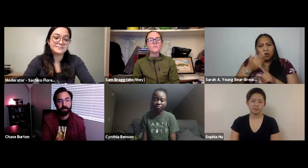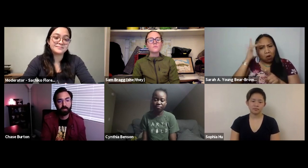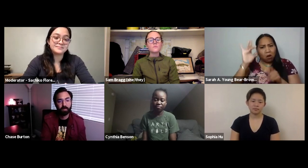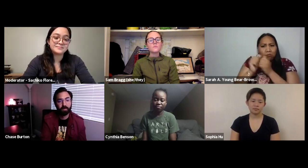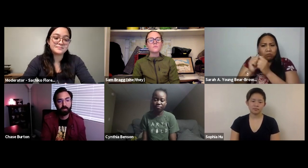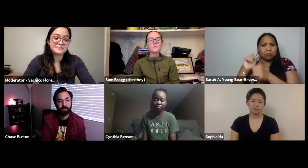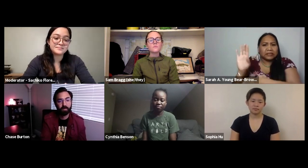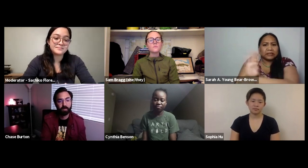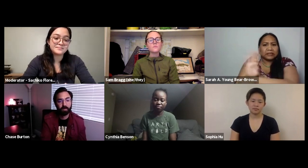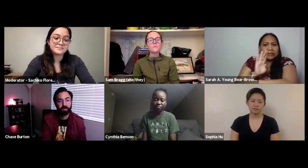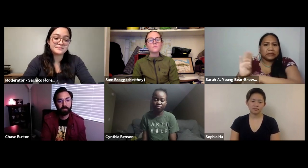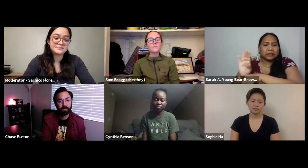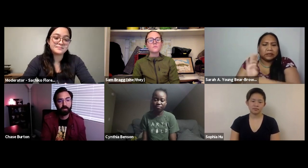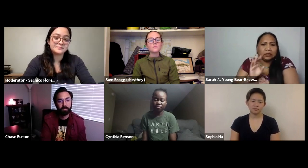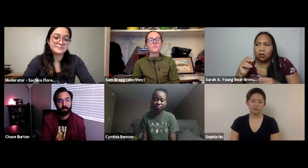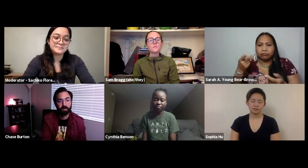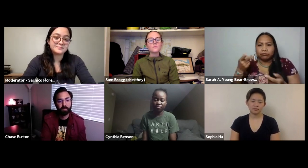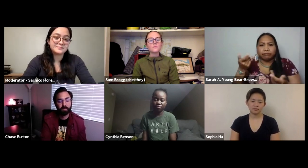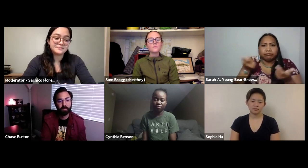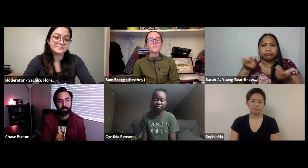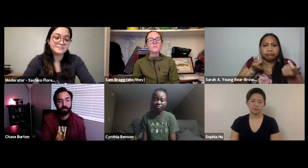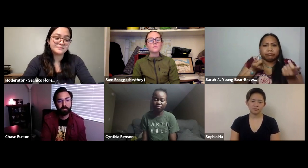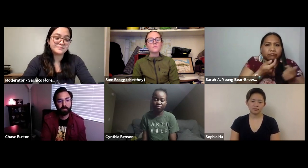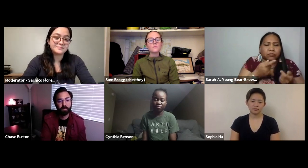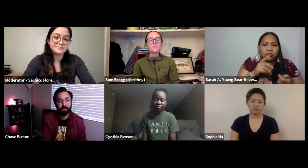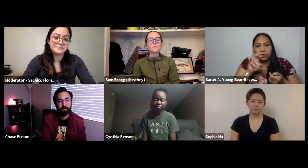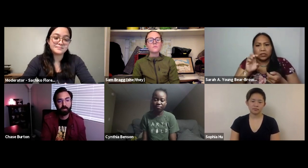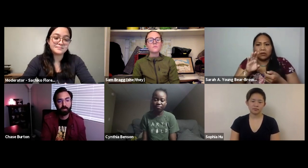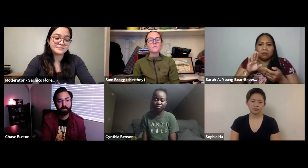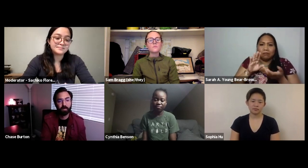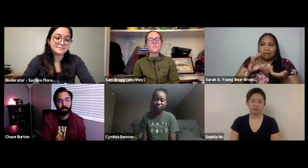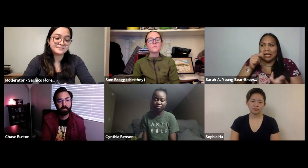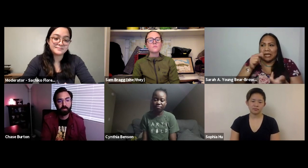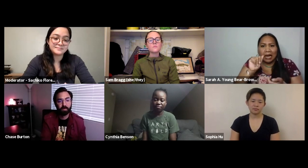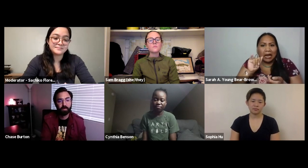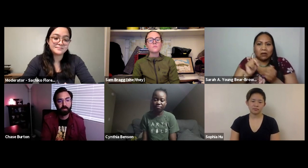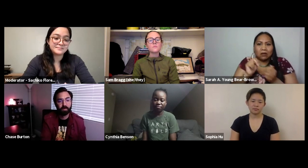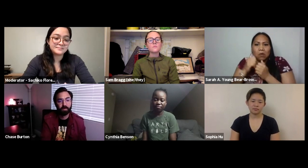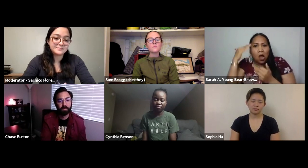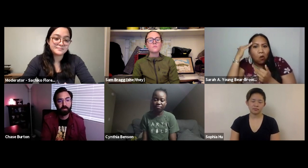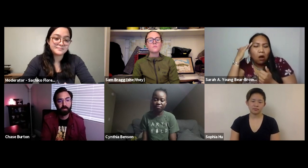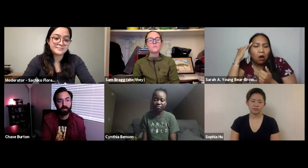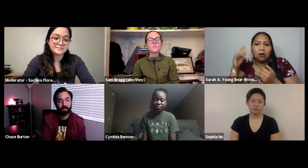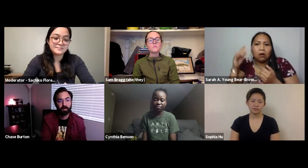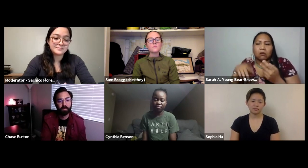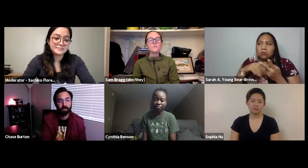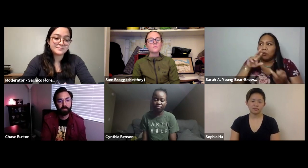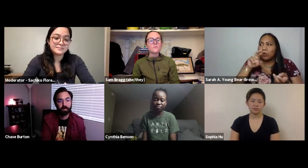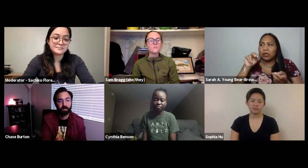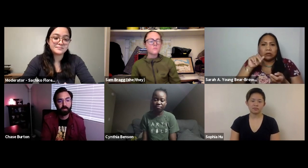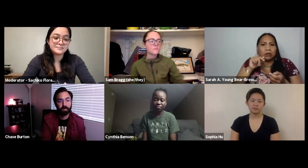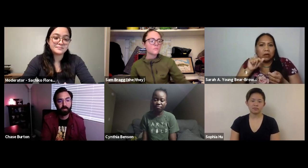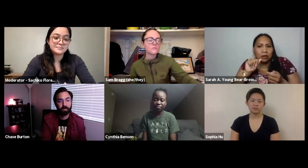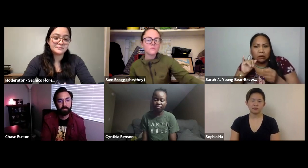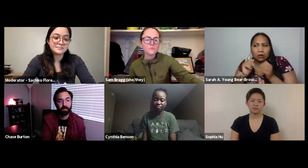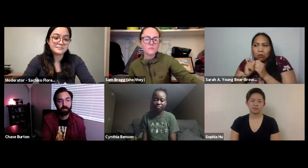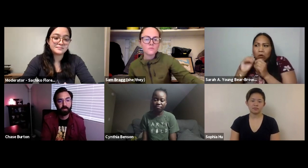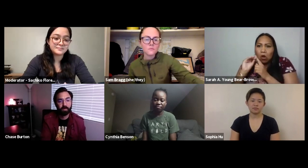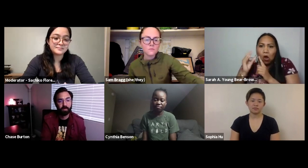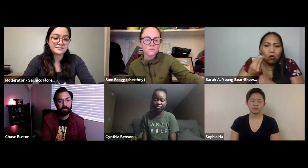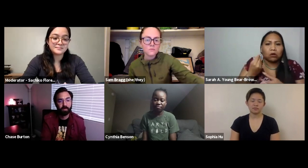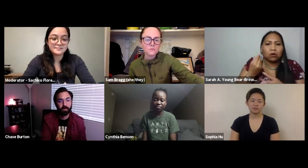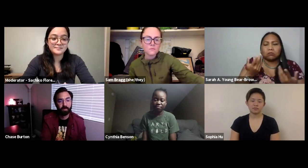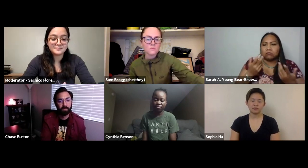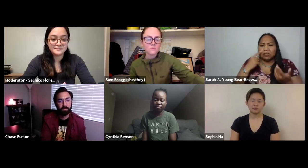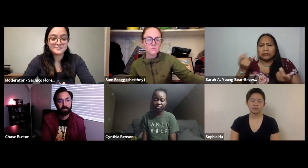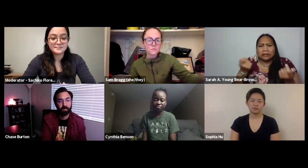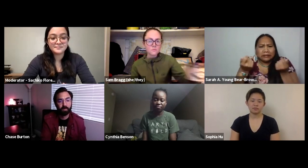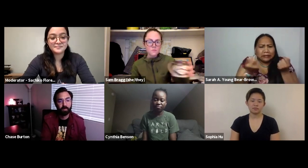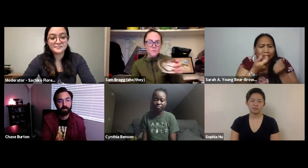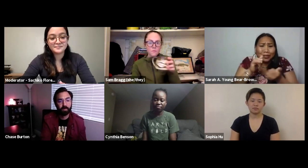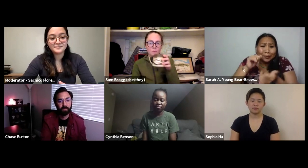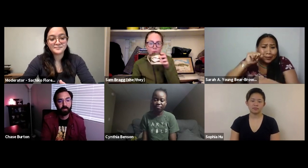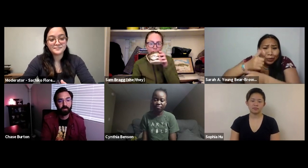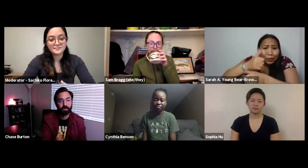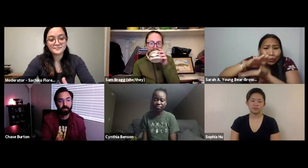buffalo on the farm but fortunately we were able to bring them back to the farm so again